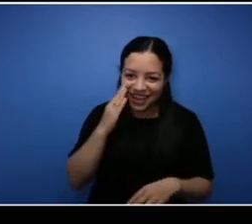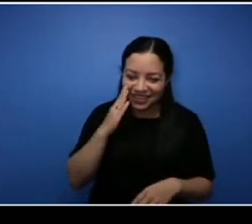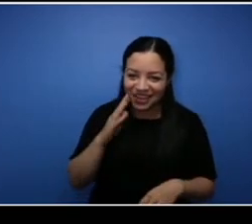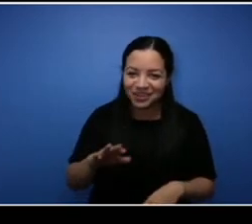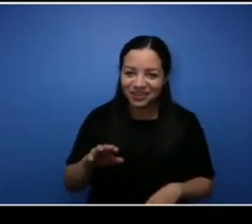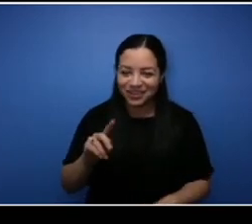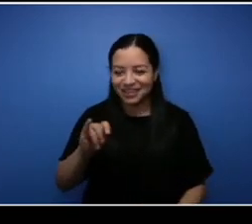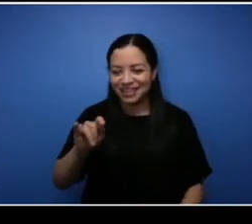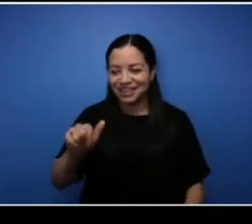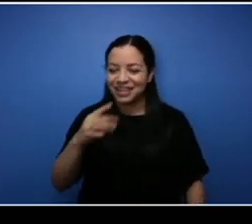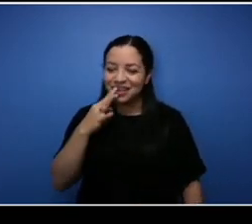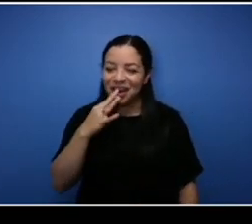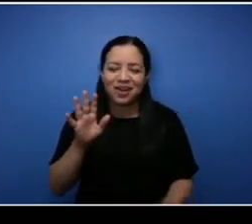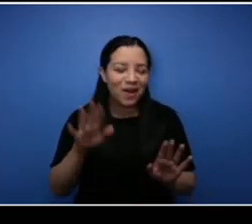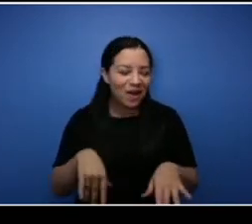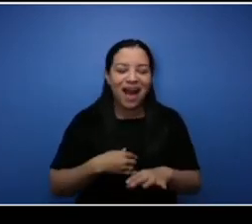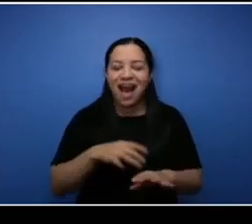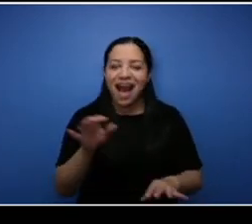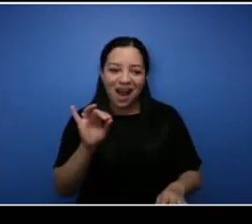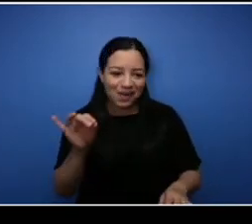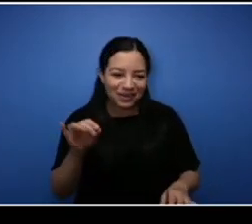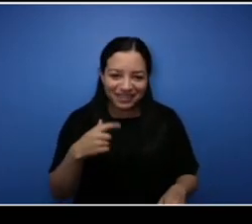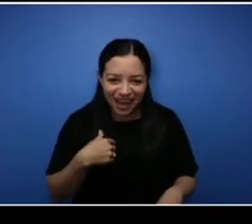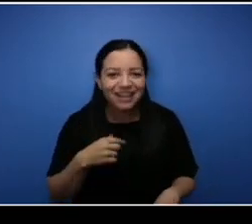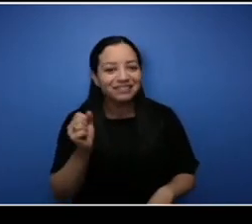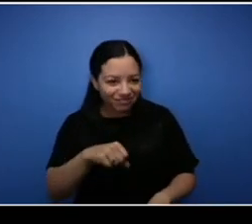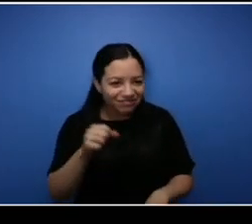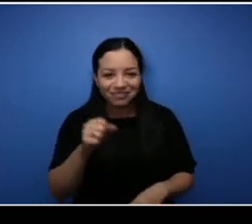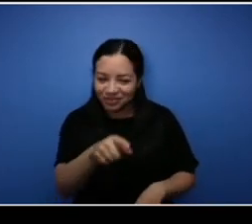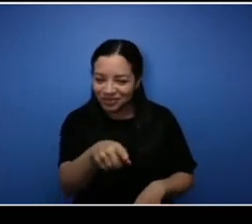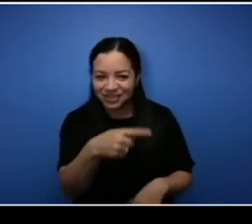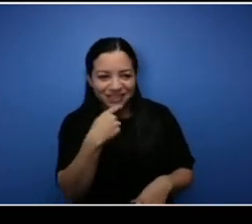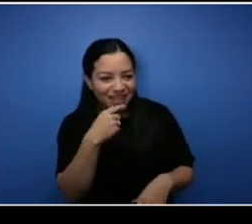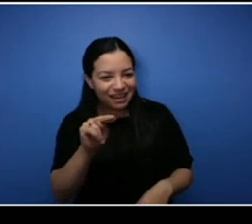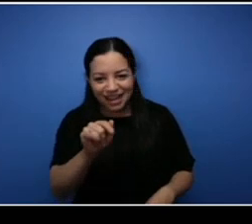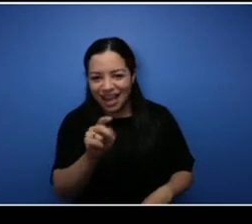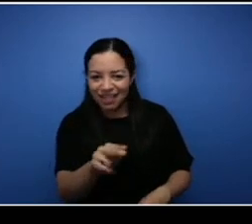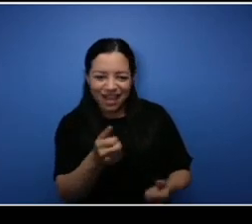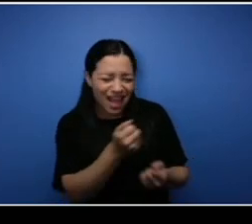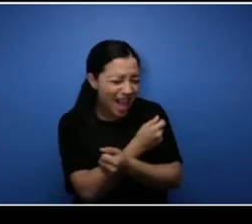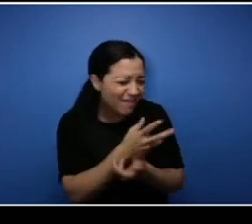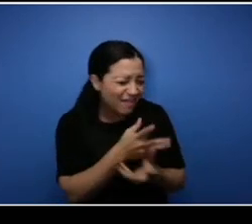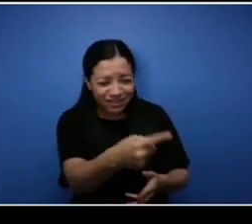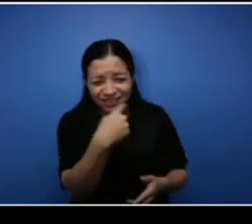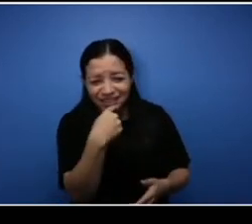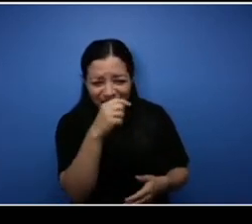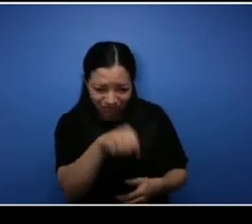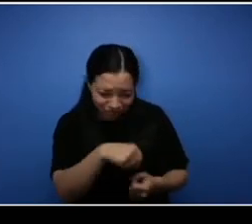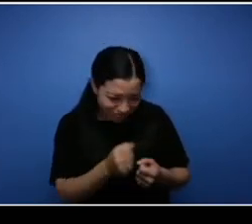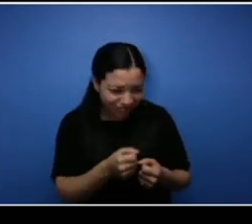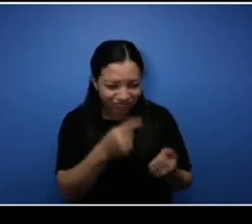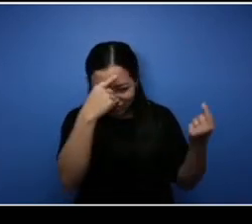was like thumbing up because everything I feel it everything he was saying. Thank you,